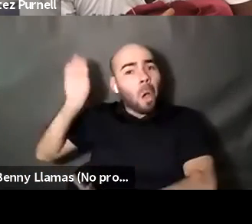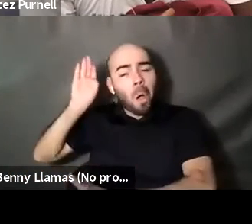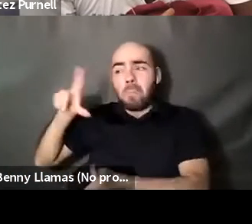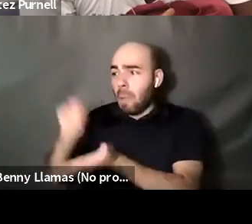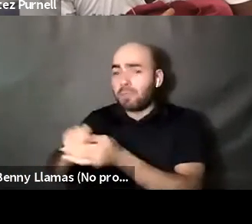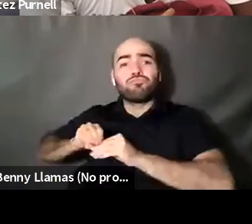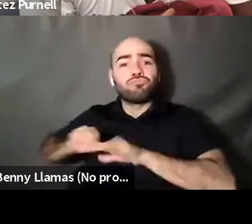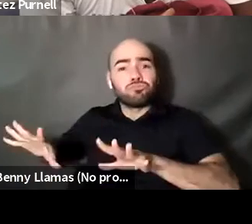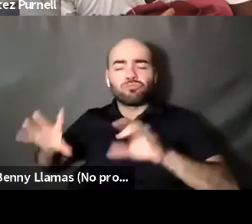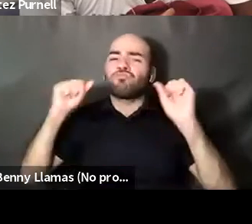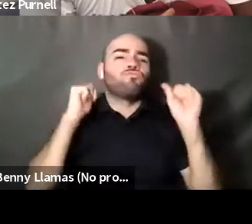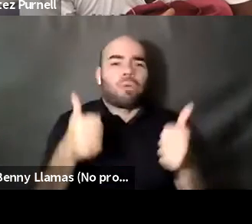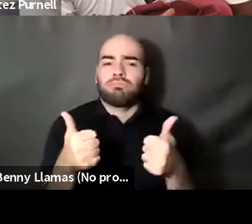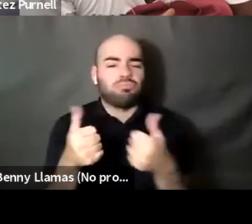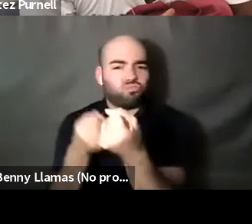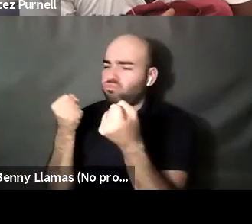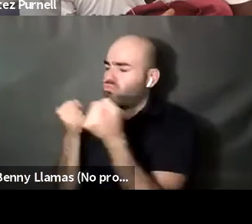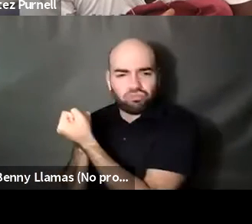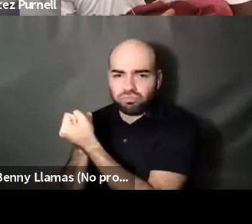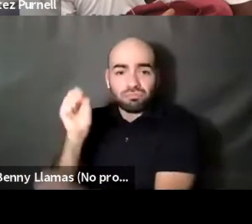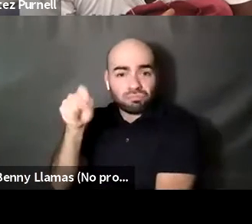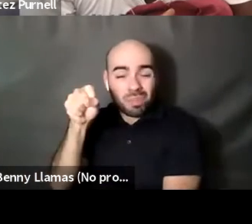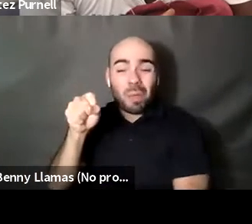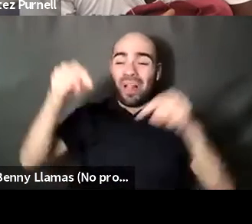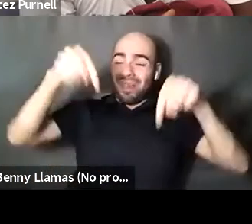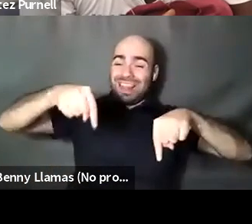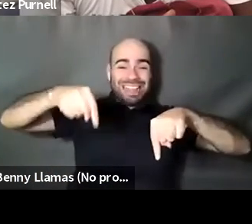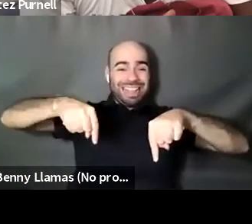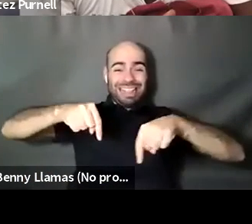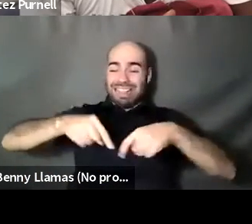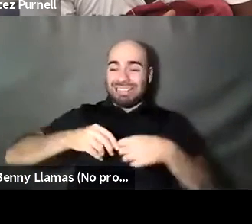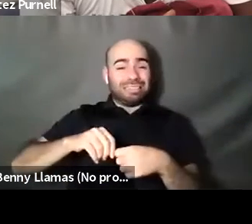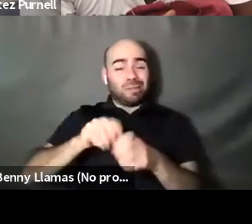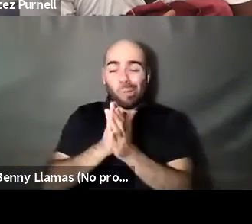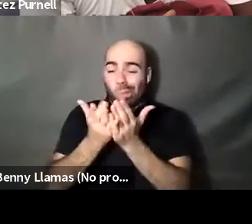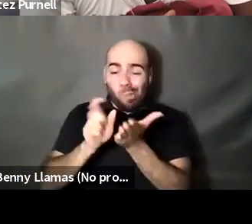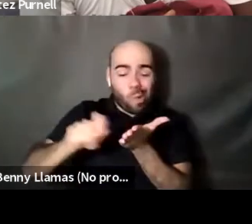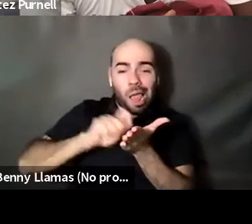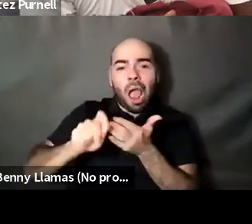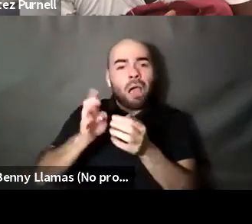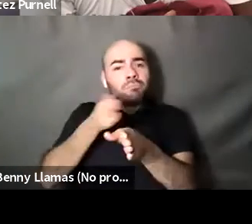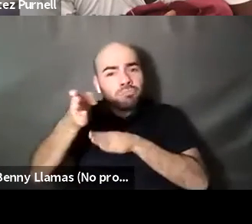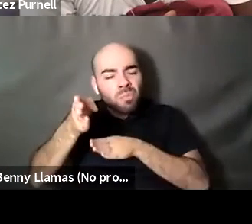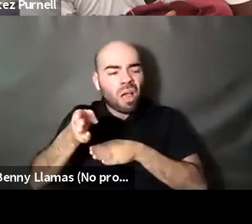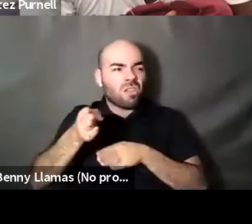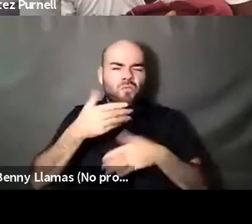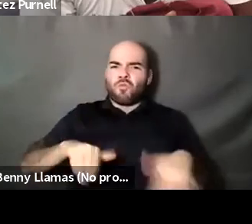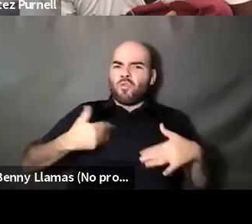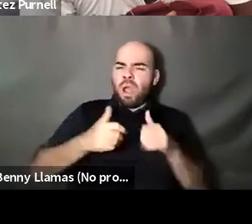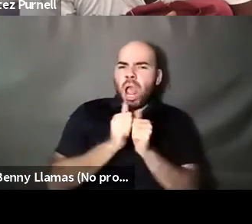Nahshon Anderson: I would have never thought that this business was as competitive and and and is as sucked up as it is.